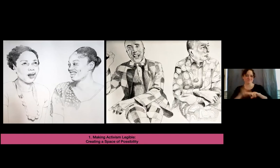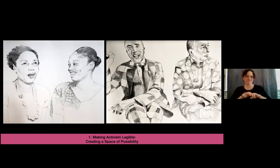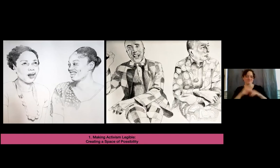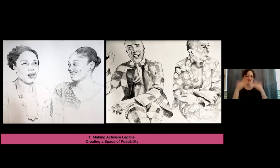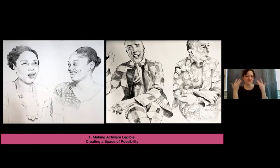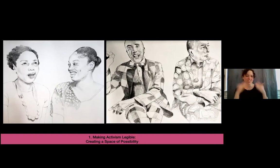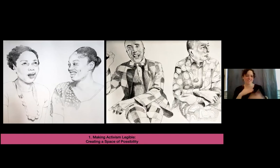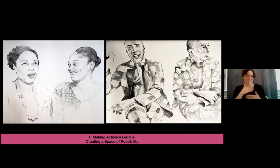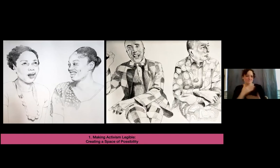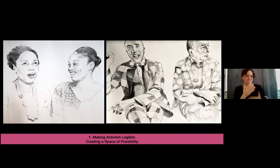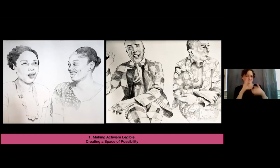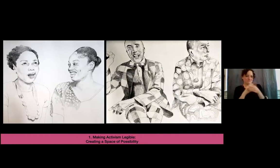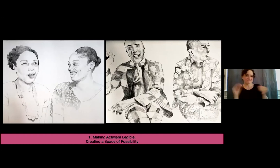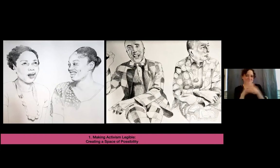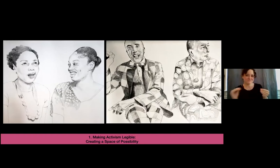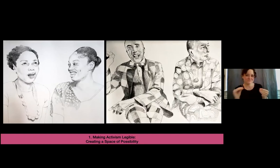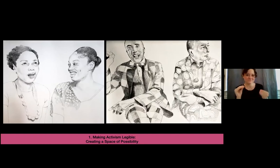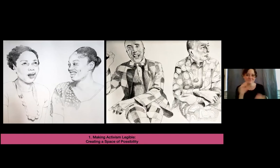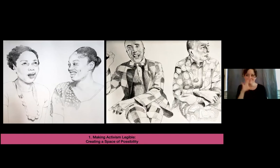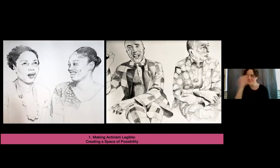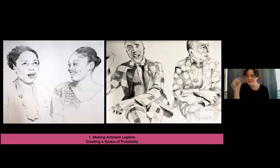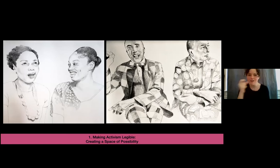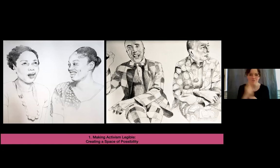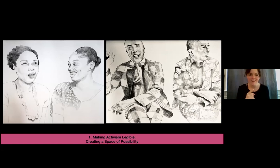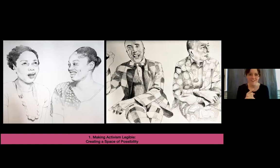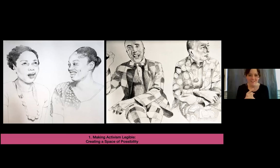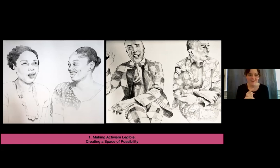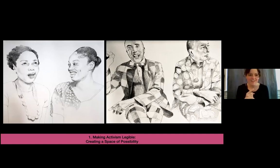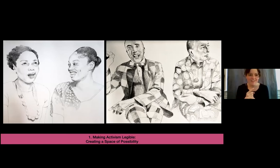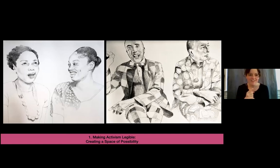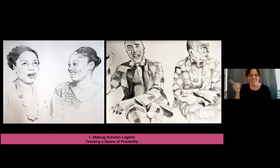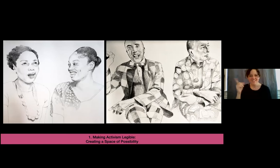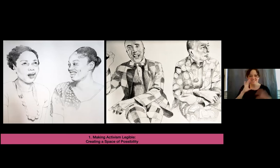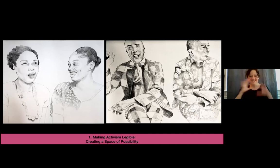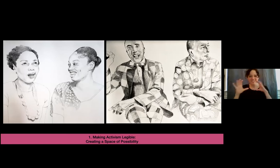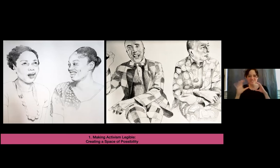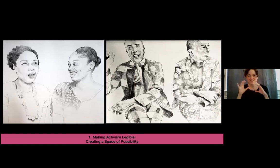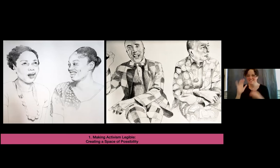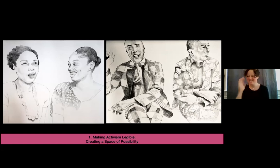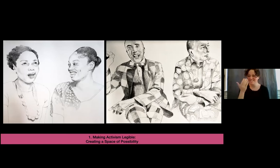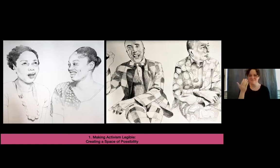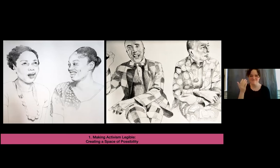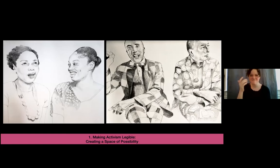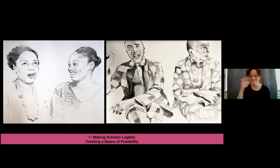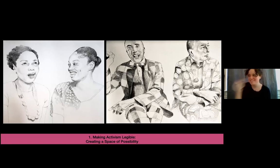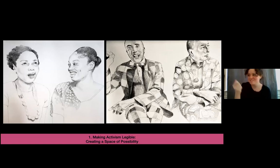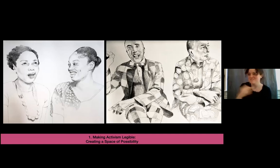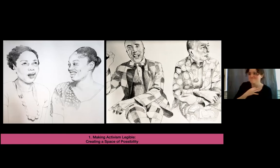conversation that Dainty Smith and Kyisha Williams are having where Dainty's clearly in the middle of a yarn telling a story, and it makes you